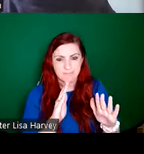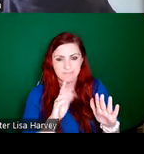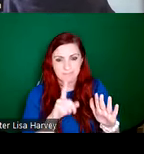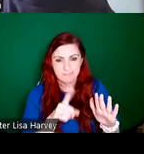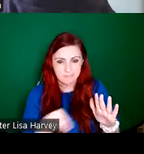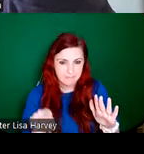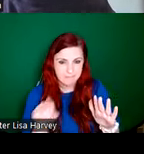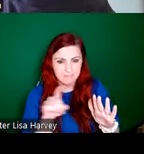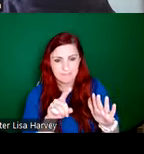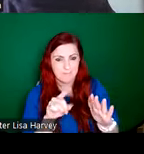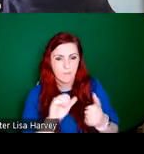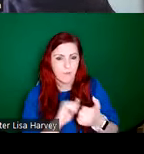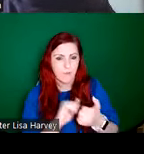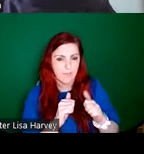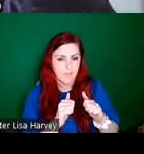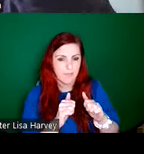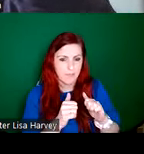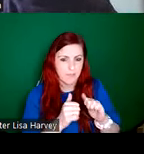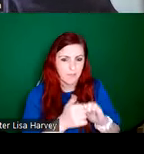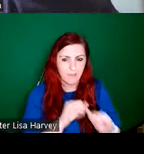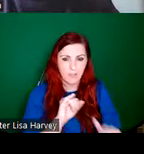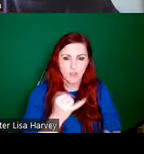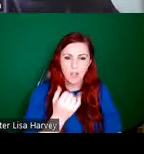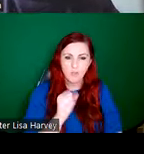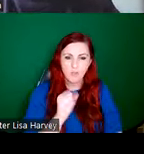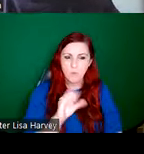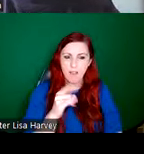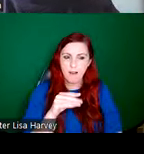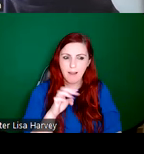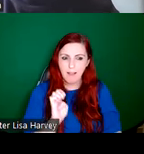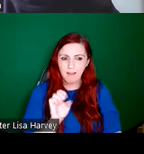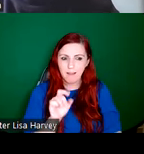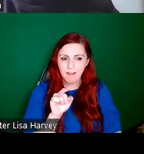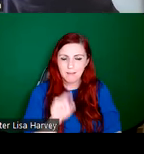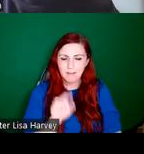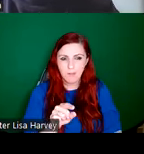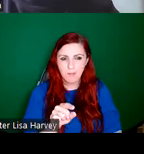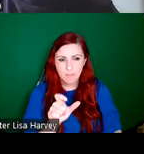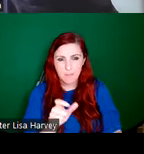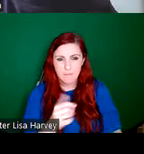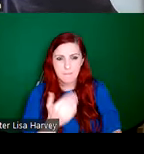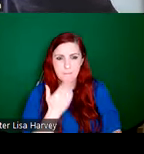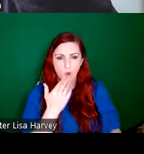Studios from Joshua Clarke's quite you know, boring designs on the left and to